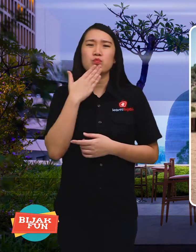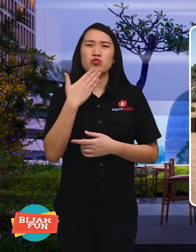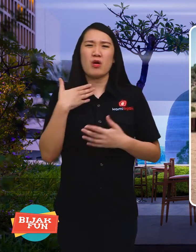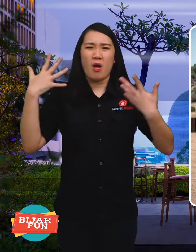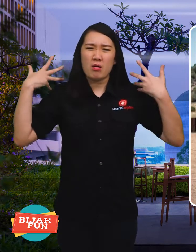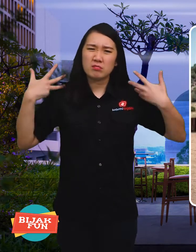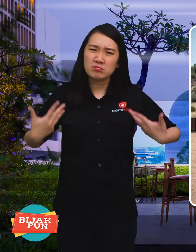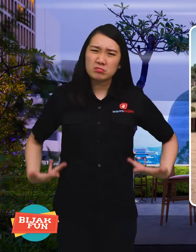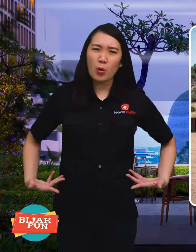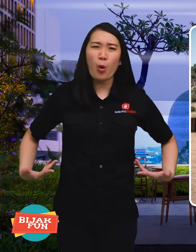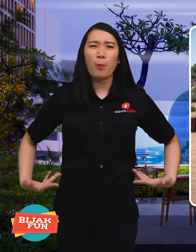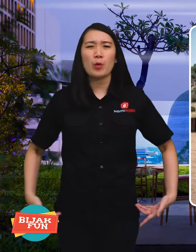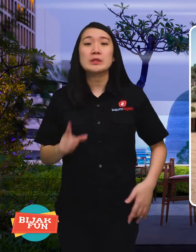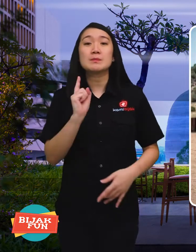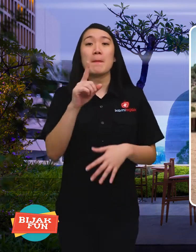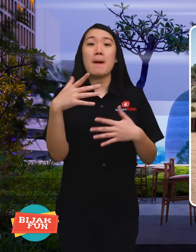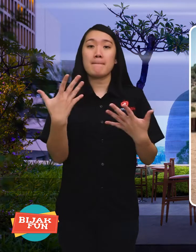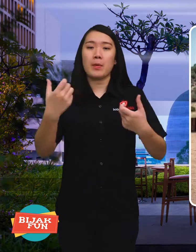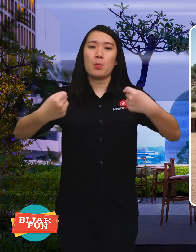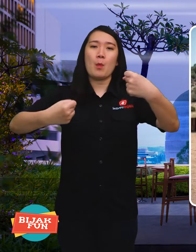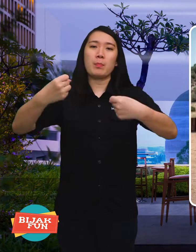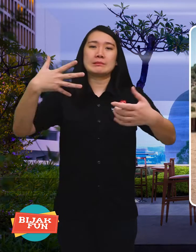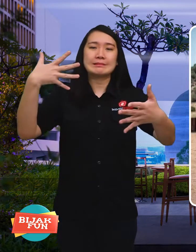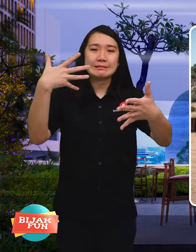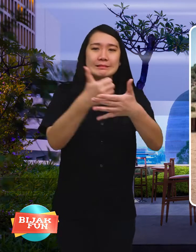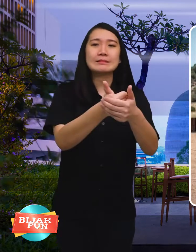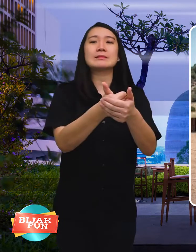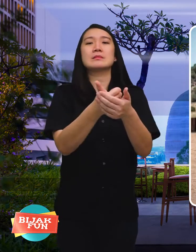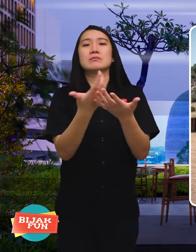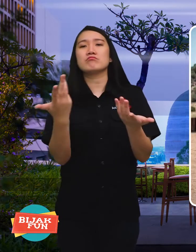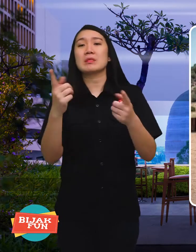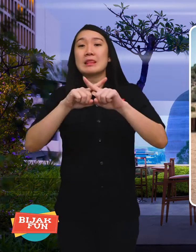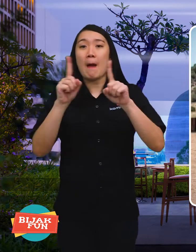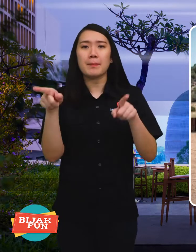A car accident left him paralyzed.